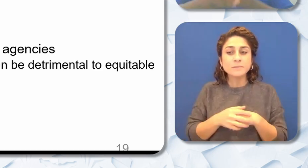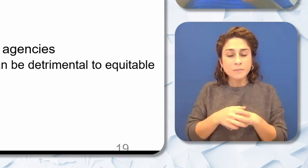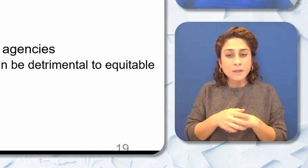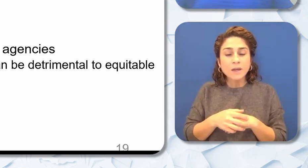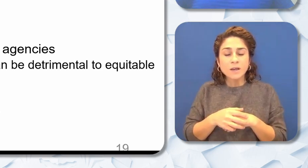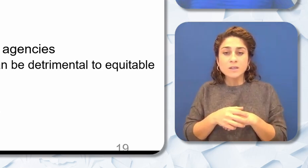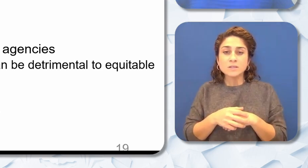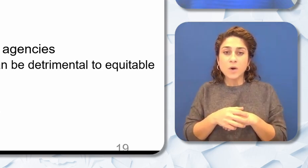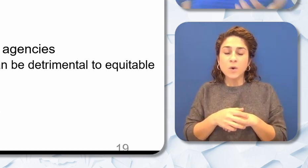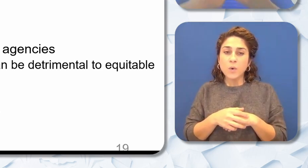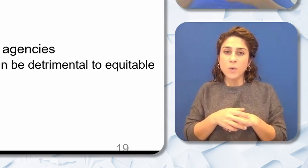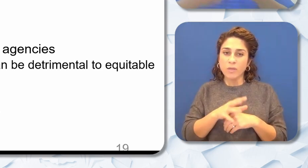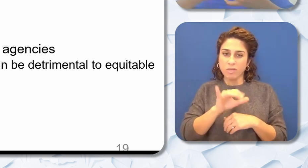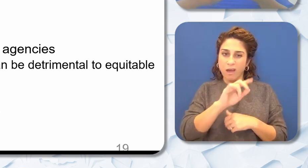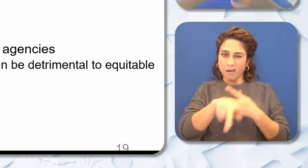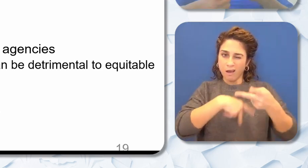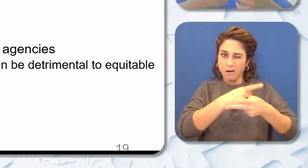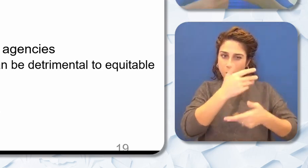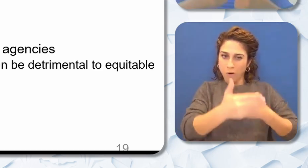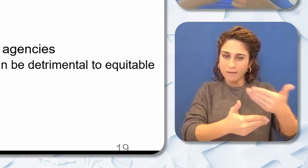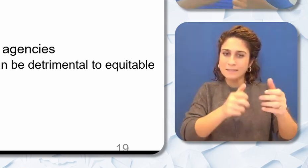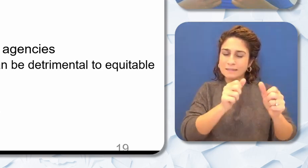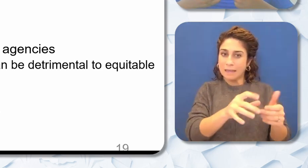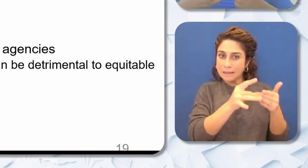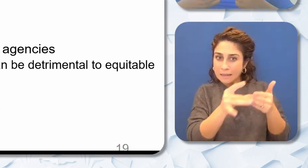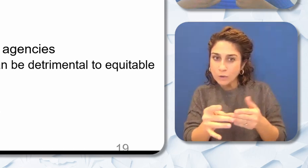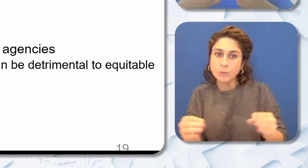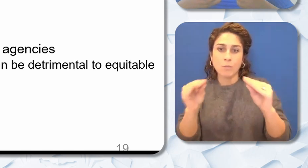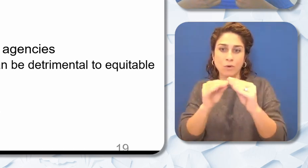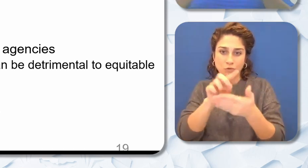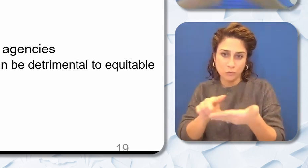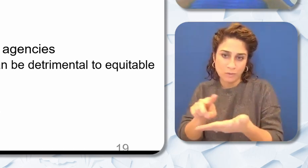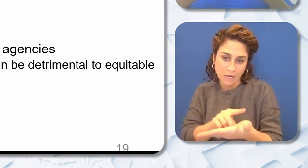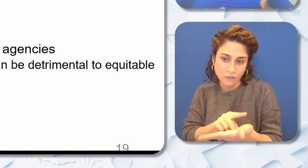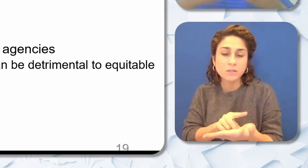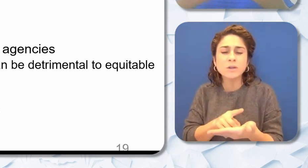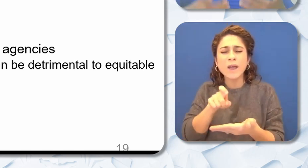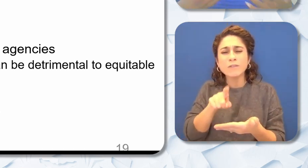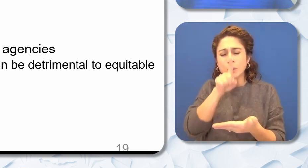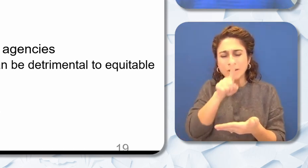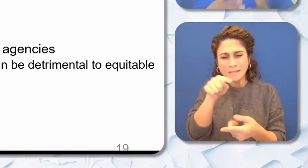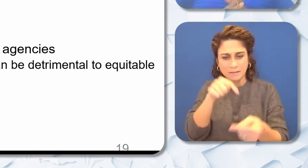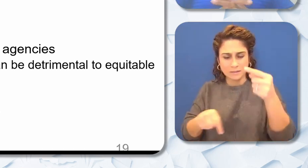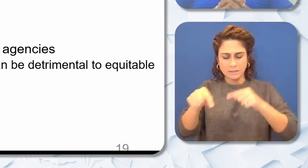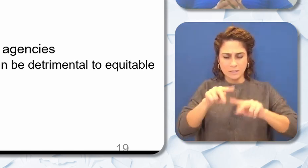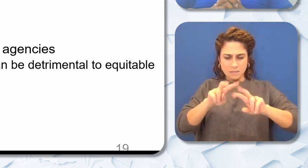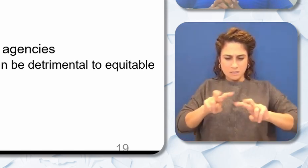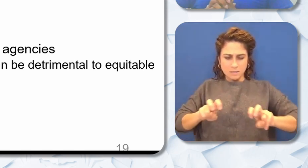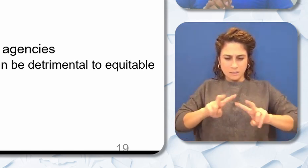to discrimination. So we need to really think how we're even going about the whole hiring practice.